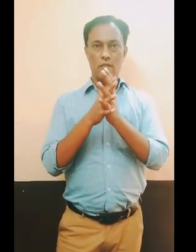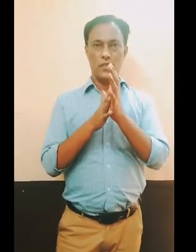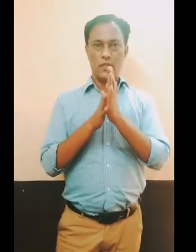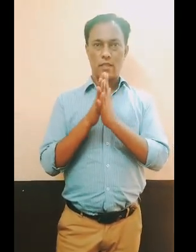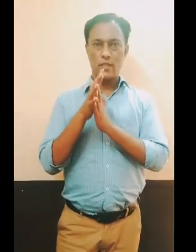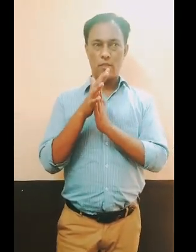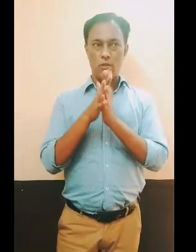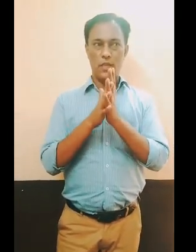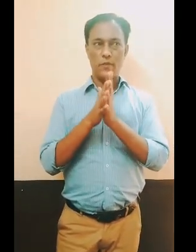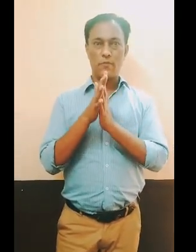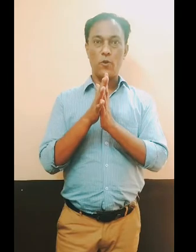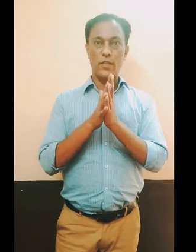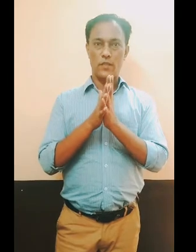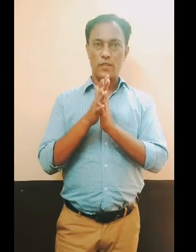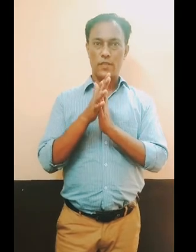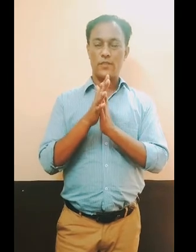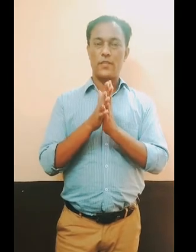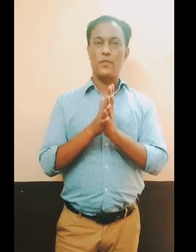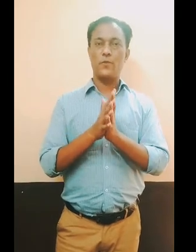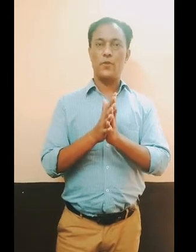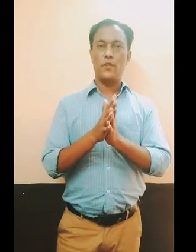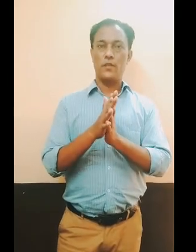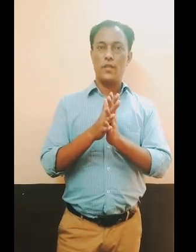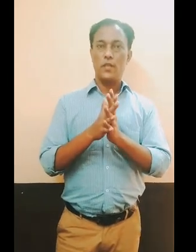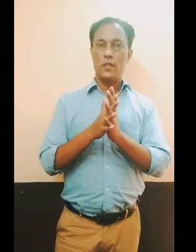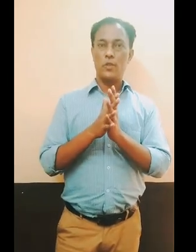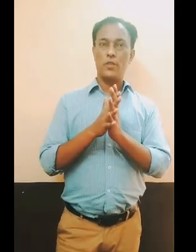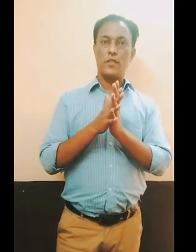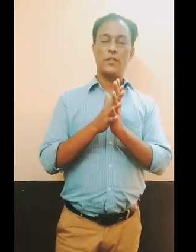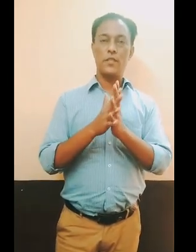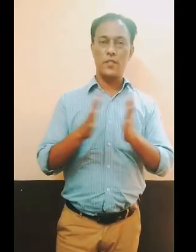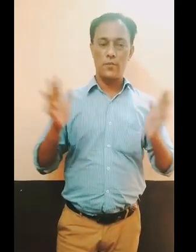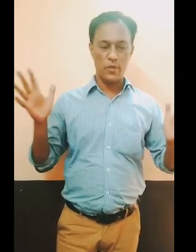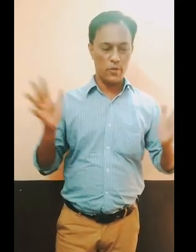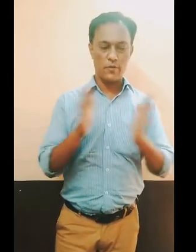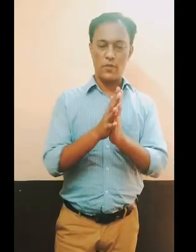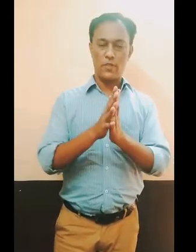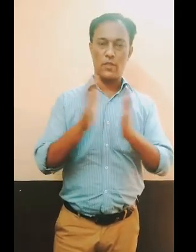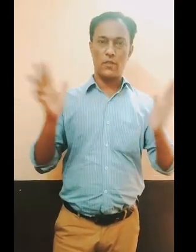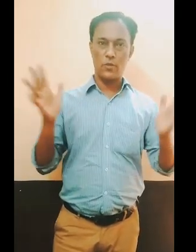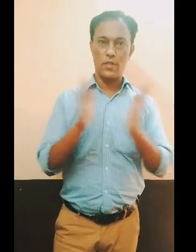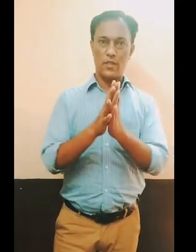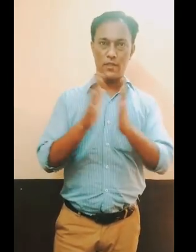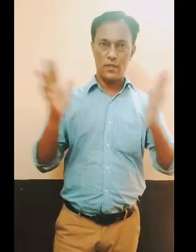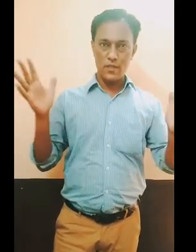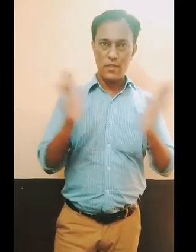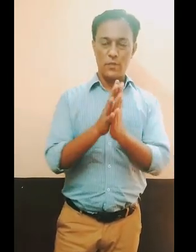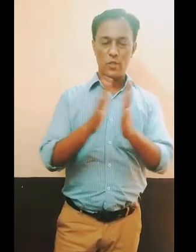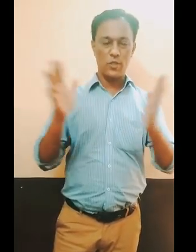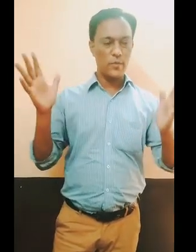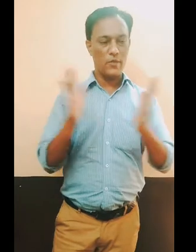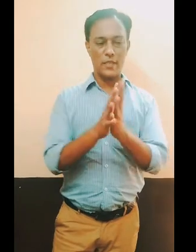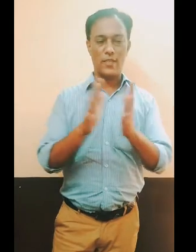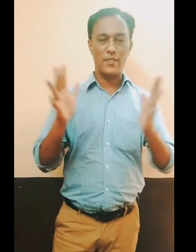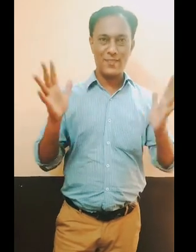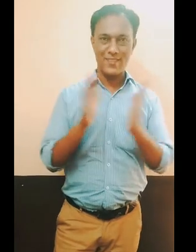and now I will solve a exercise for Community increasing power of Corona Serenity power gas